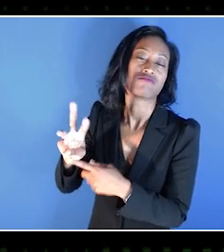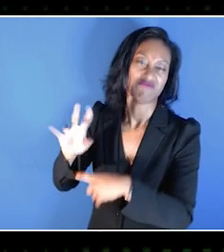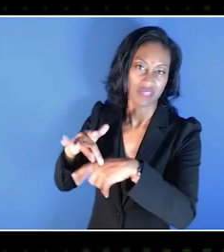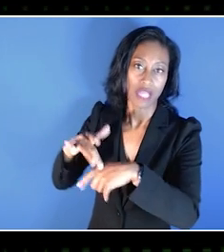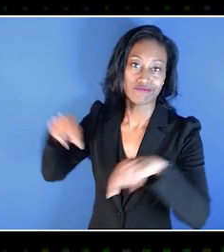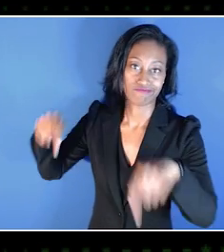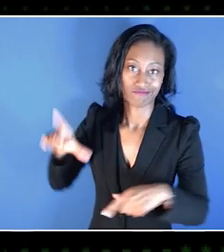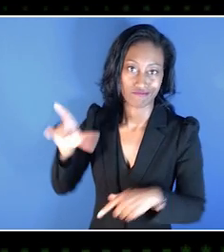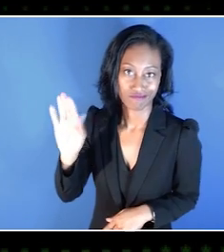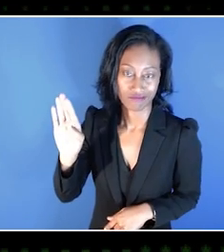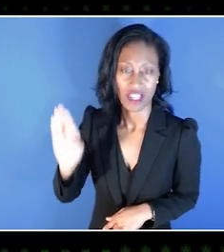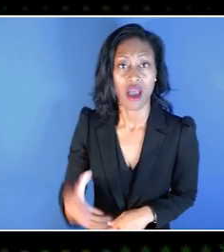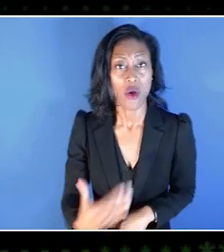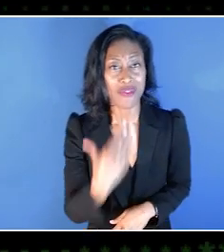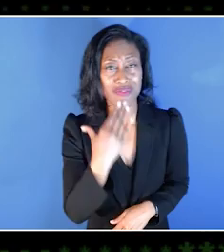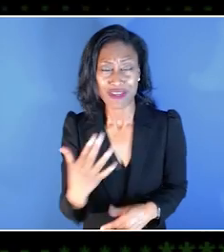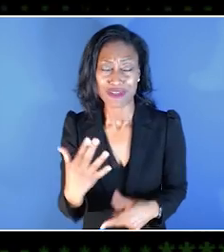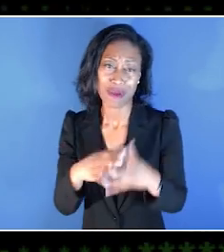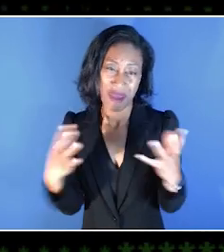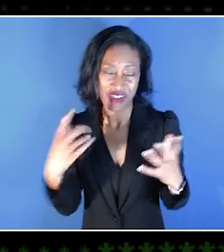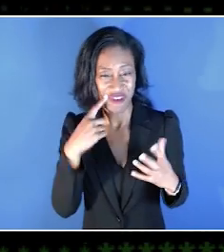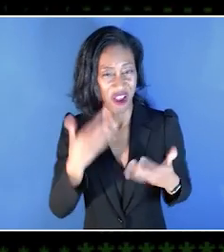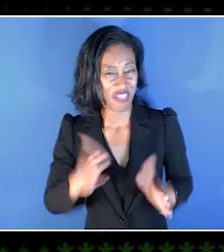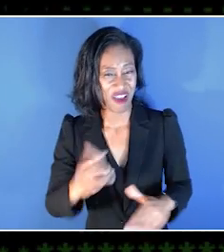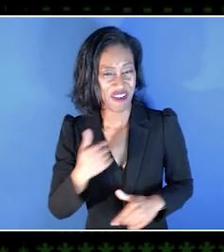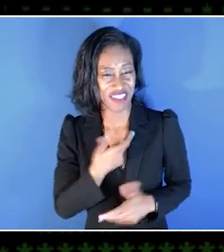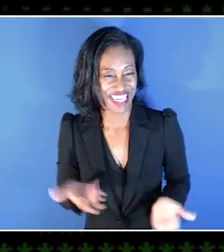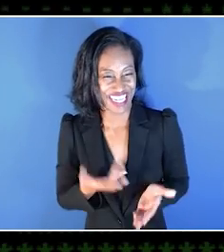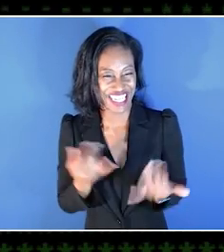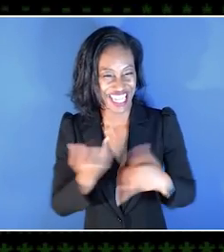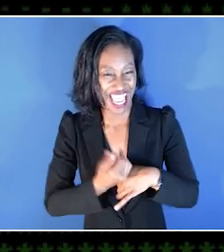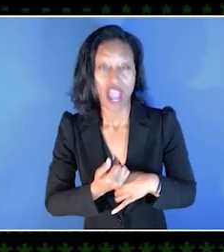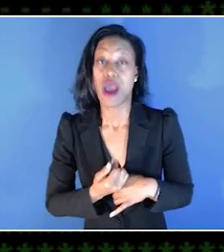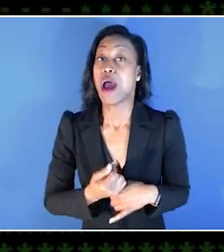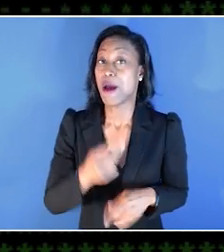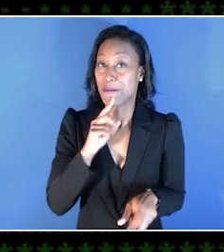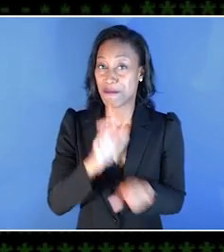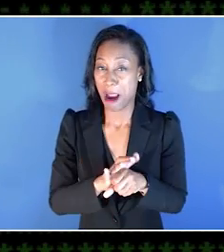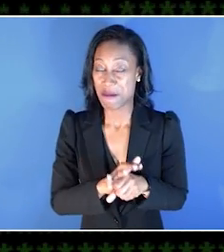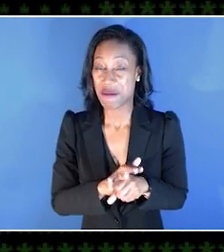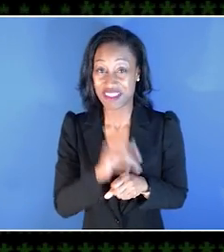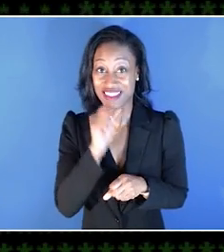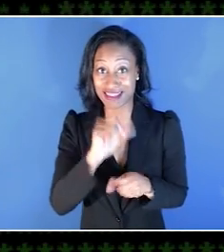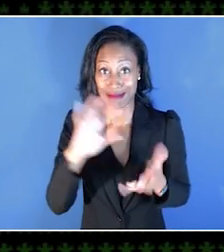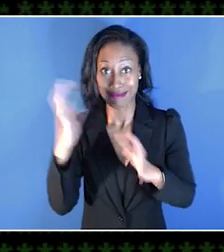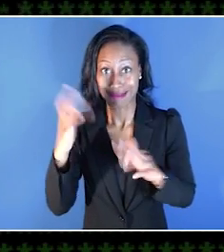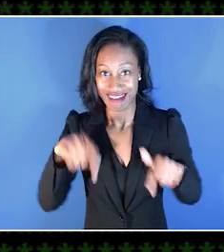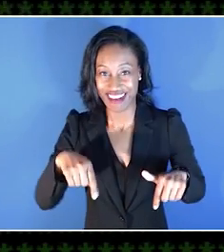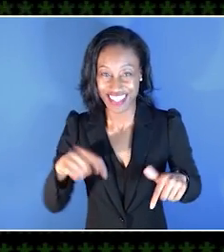Well, perfect. Well, thank you so much, Solomon, for allowing us to be here today. We promise not to wreck the place throughout the Showcase. And we'll just jump right into it.